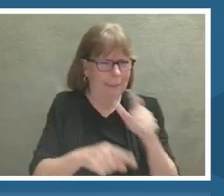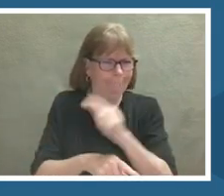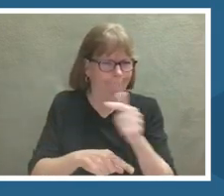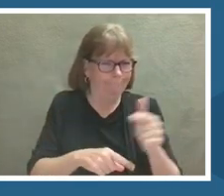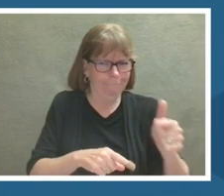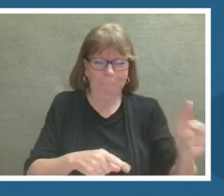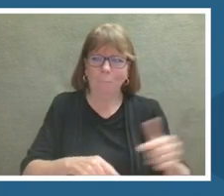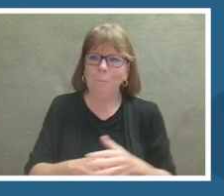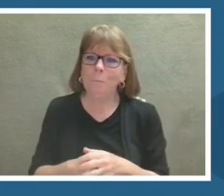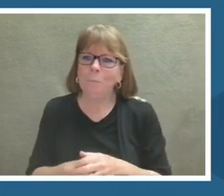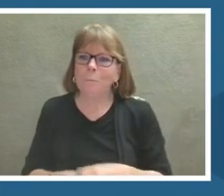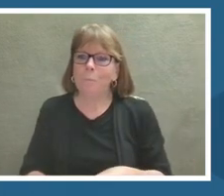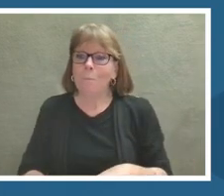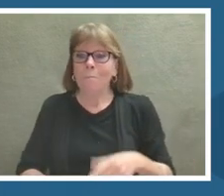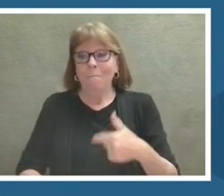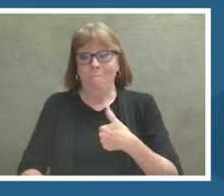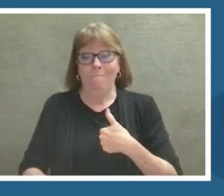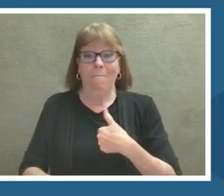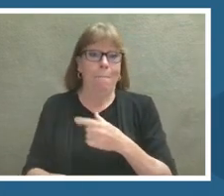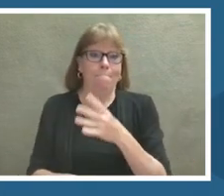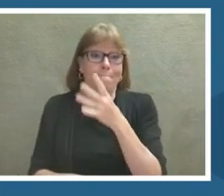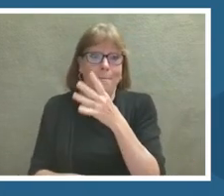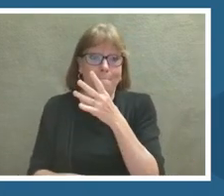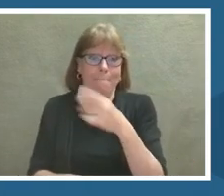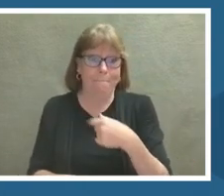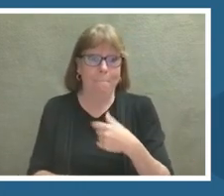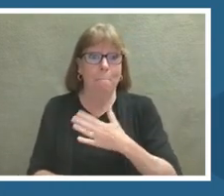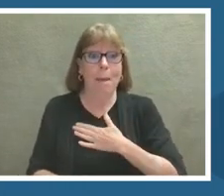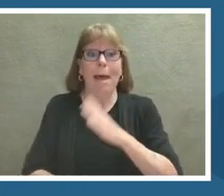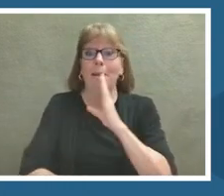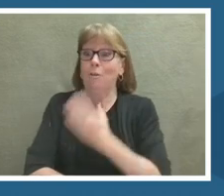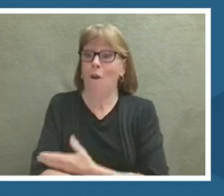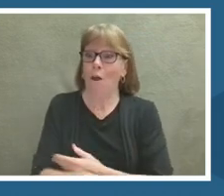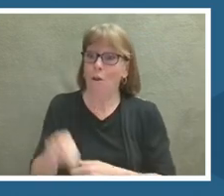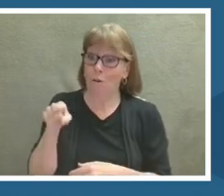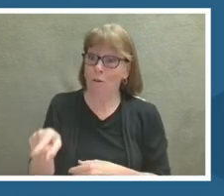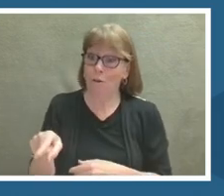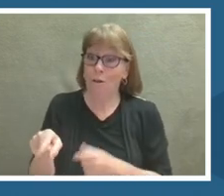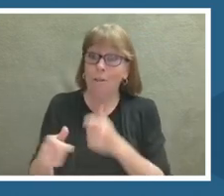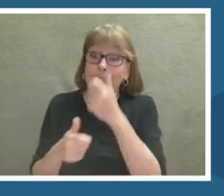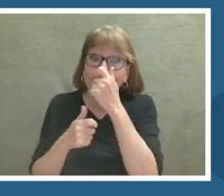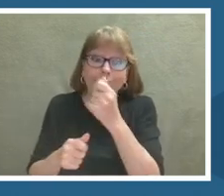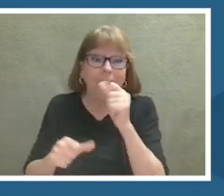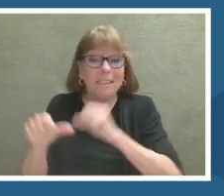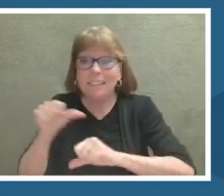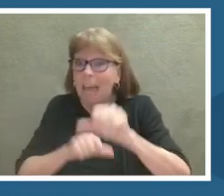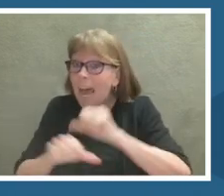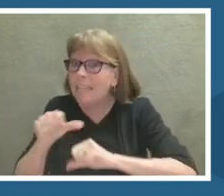As a mom of a girl who is interested in science and math, it's really important to